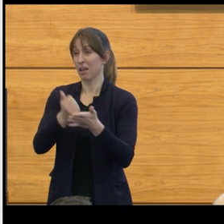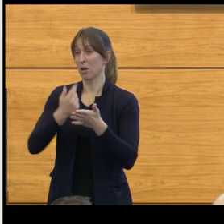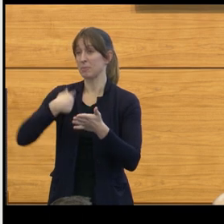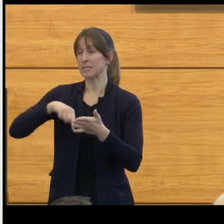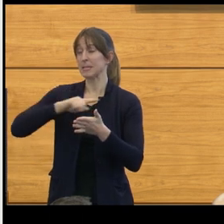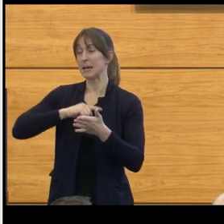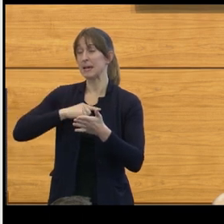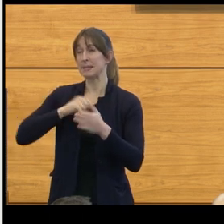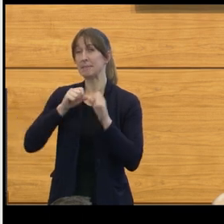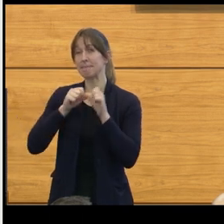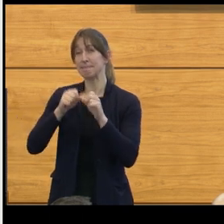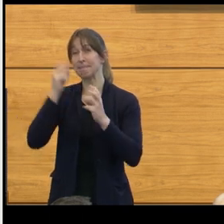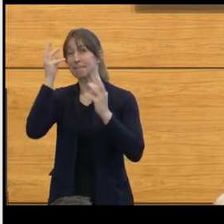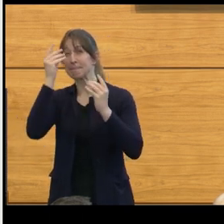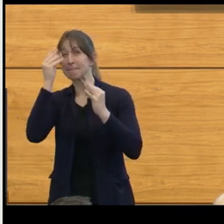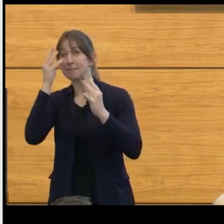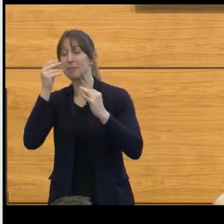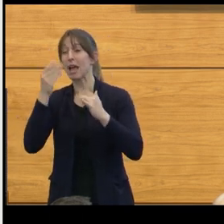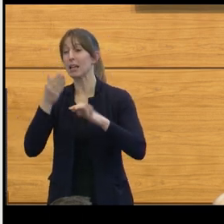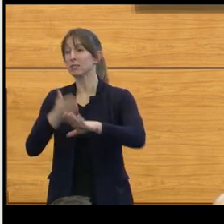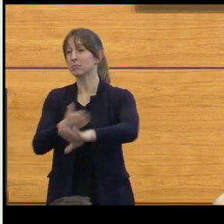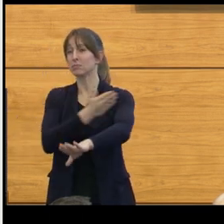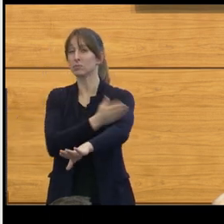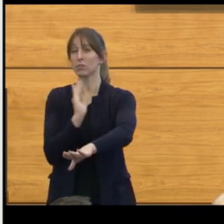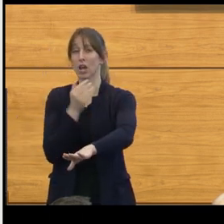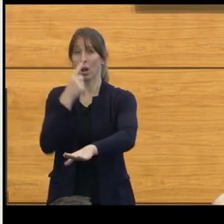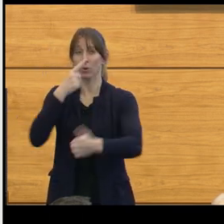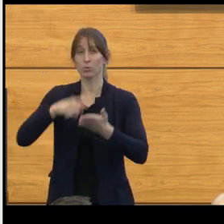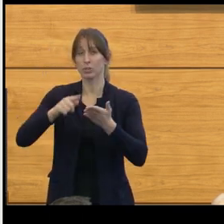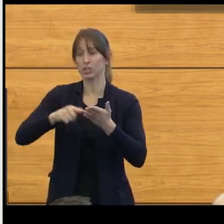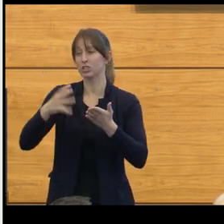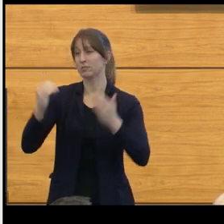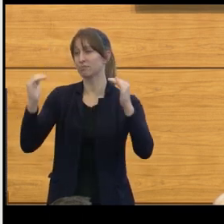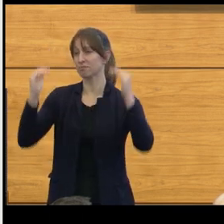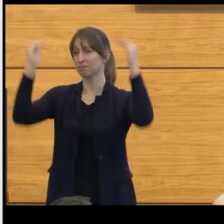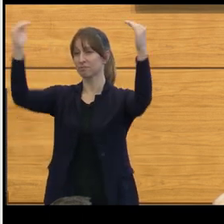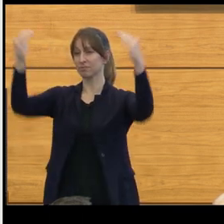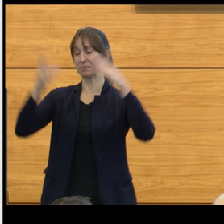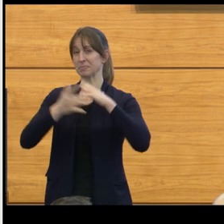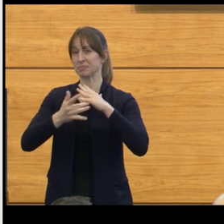Probably the most difficult question I get asked is, will my child live?